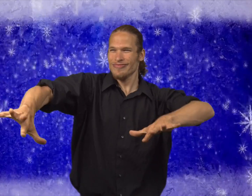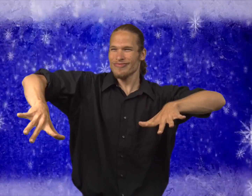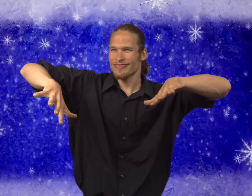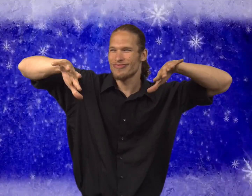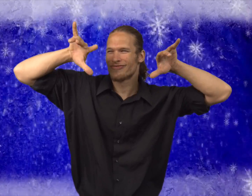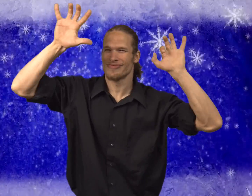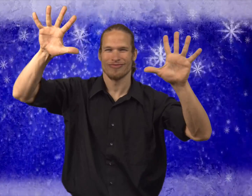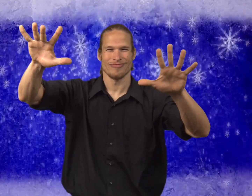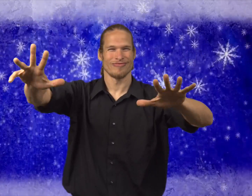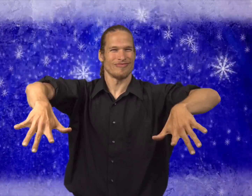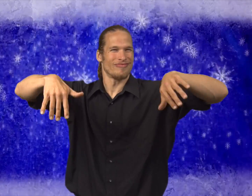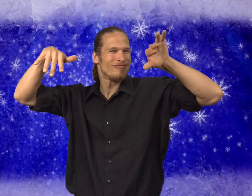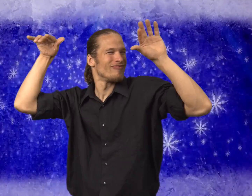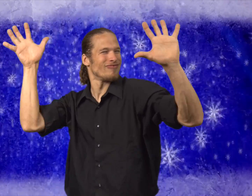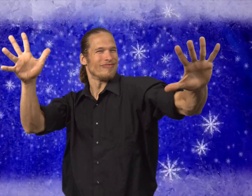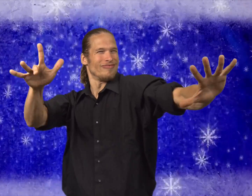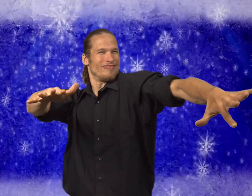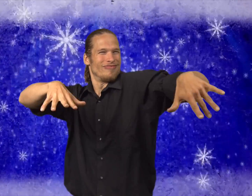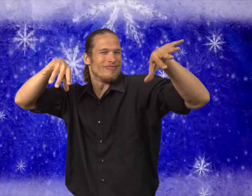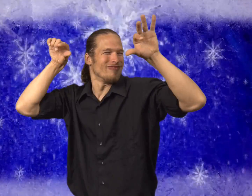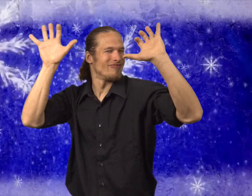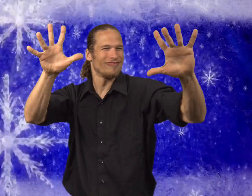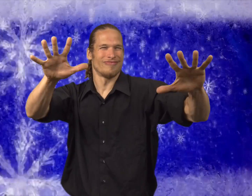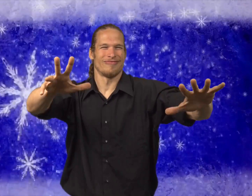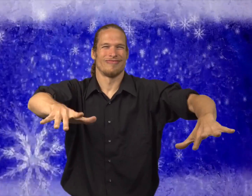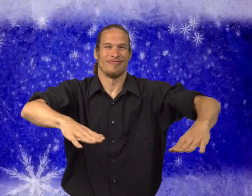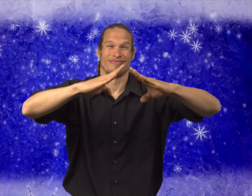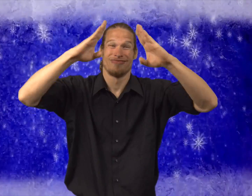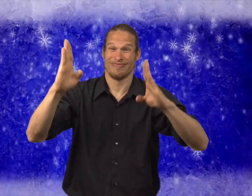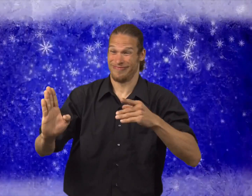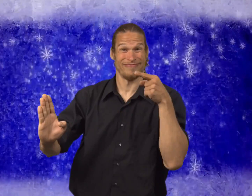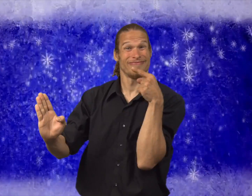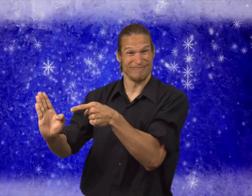One day when it was snowing and snowing and snowing